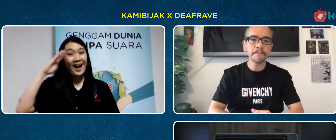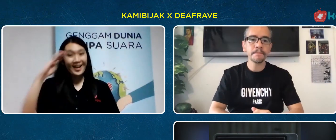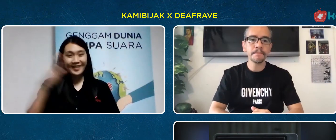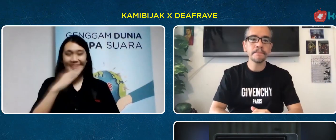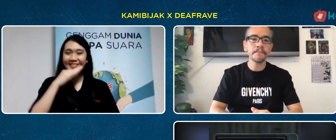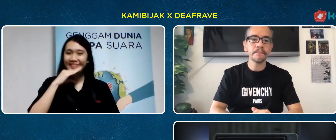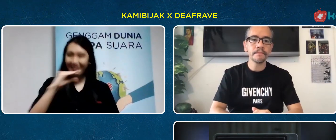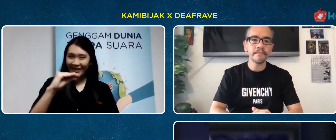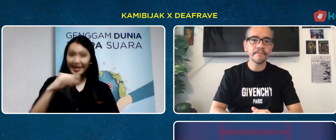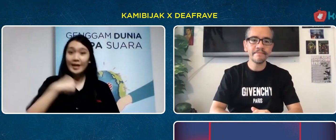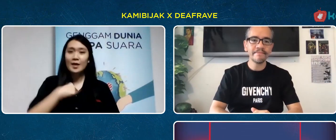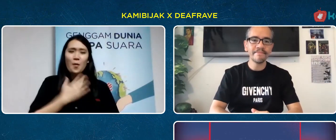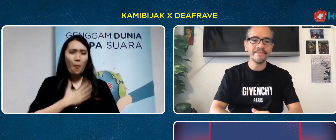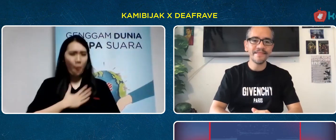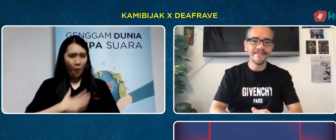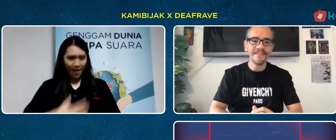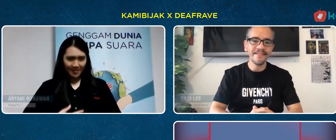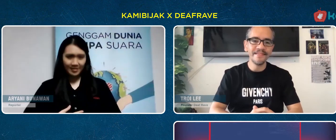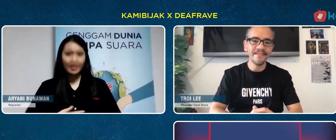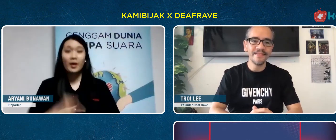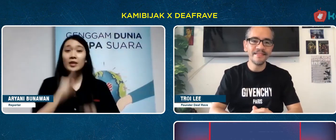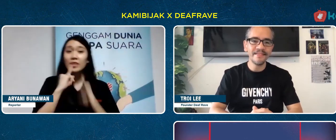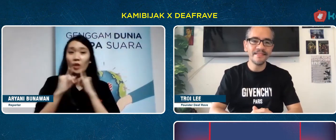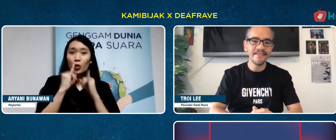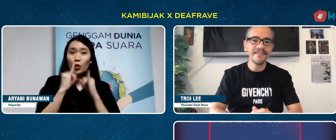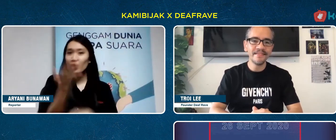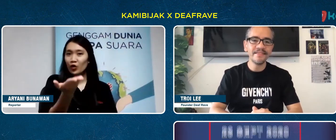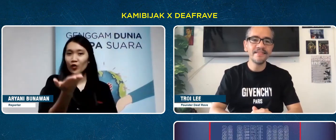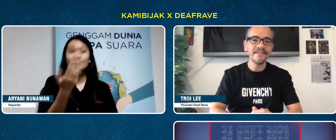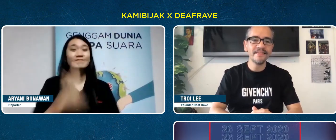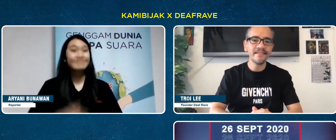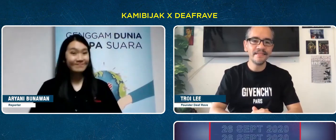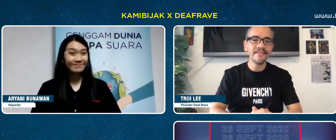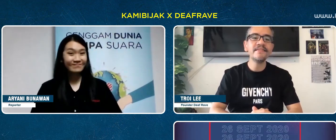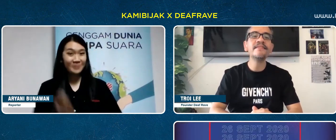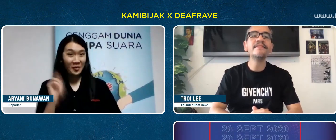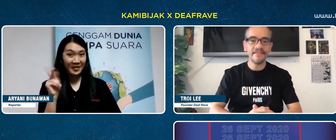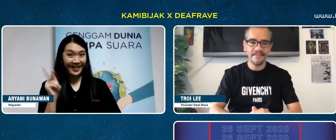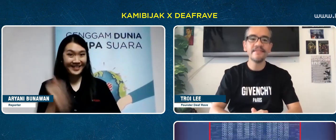Hello Troi. I want to interview you okay.